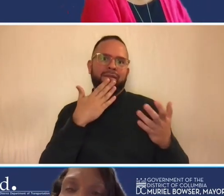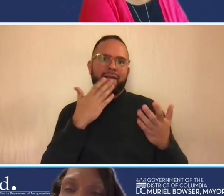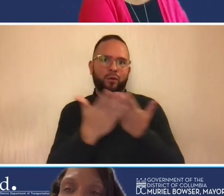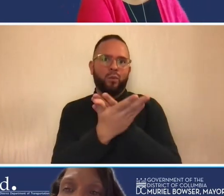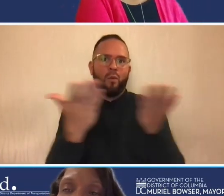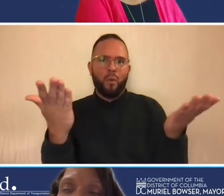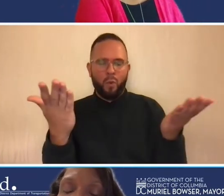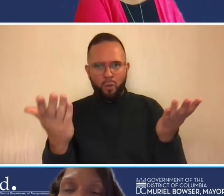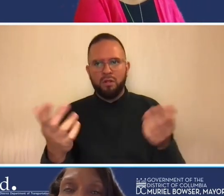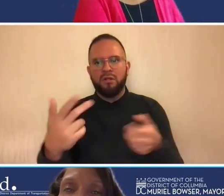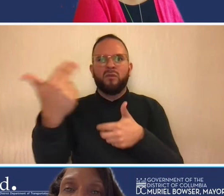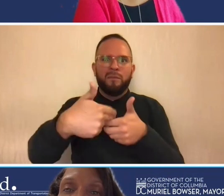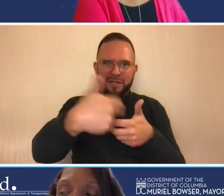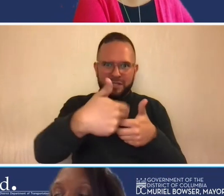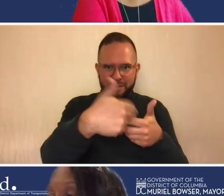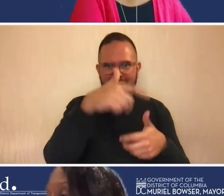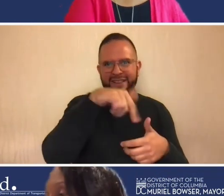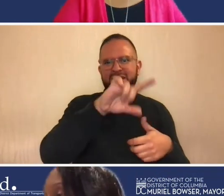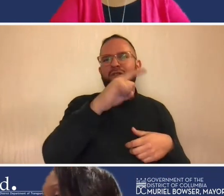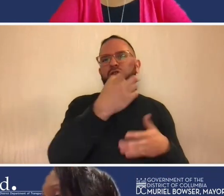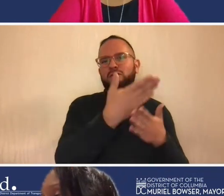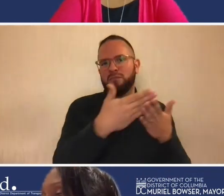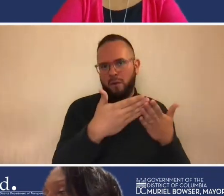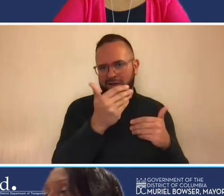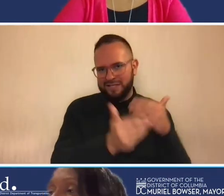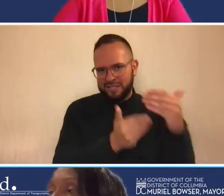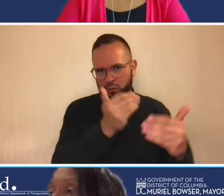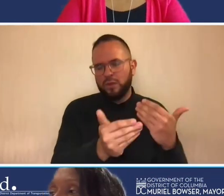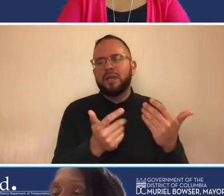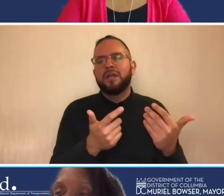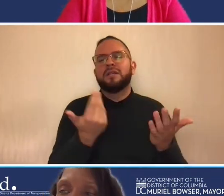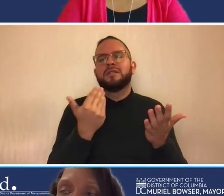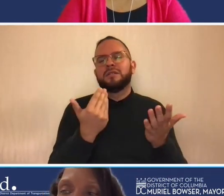participating in this first part series and just to give you a little bit more background on your